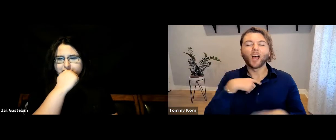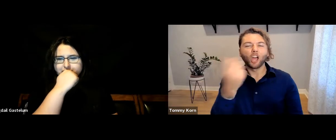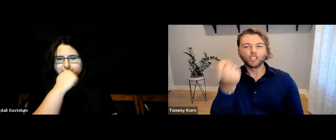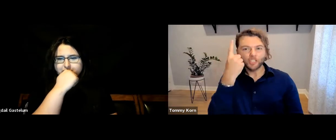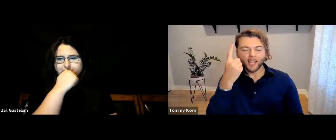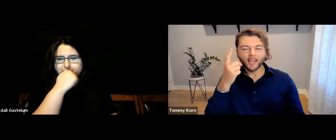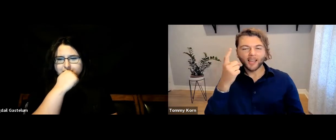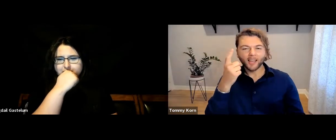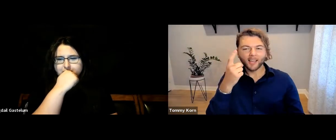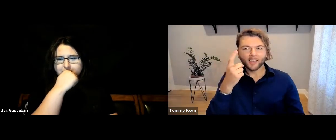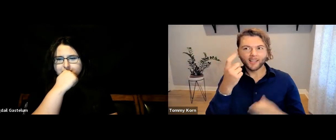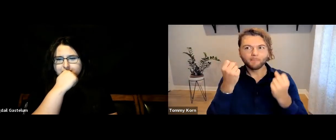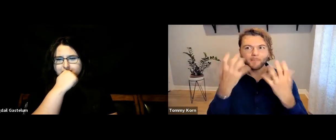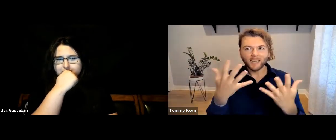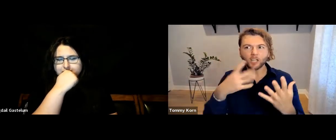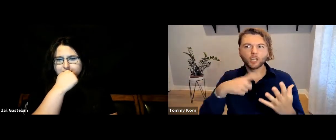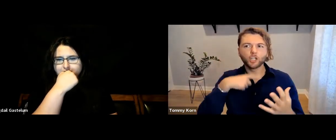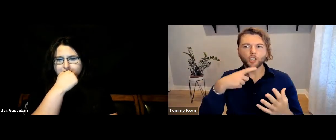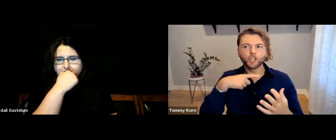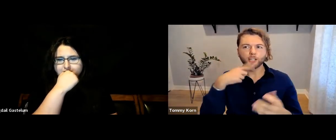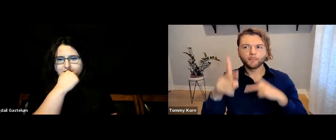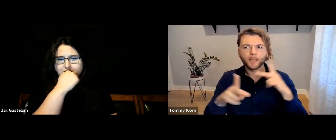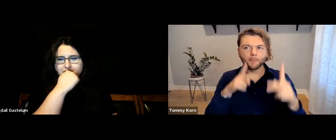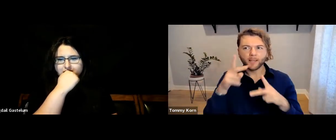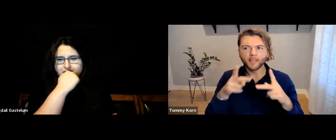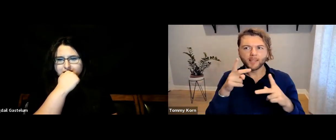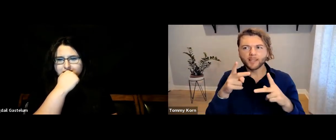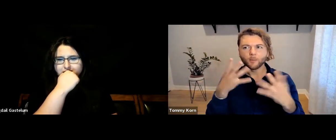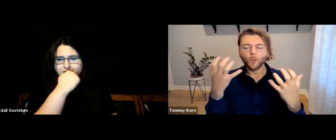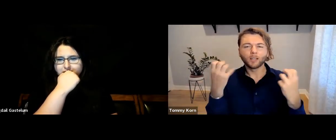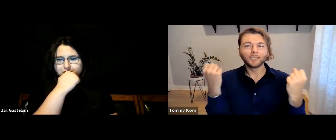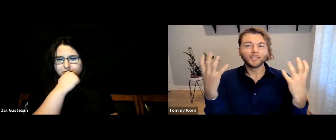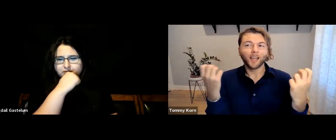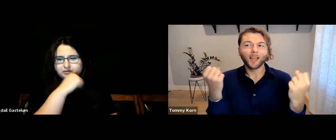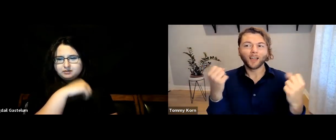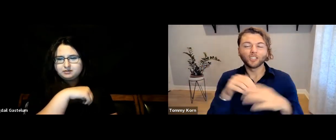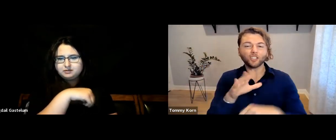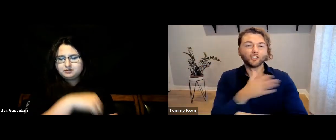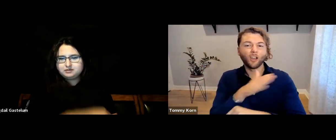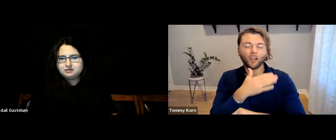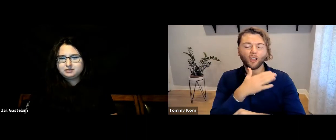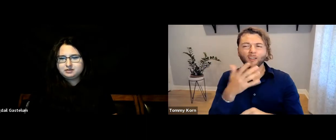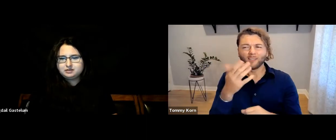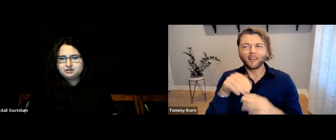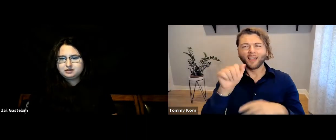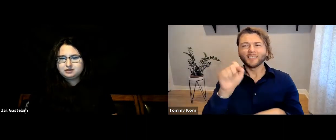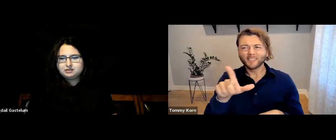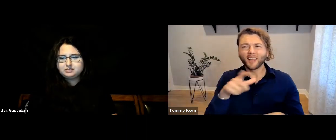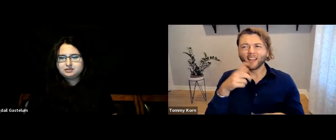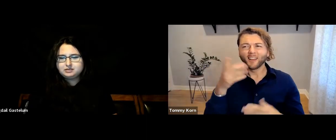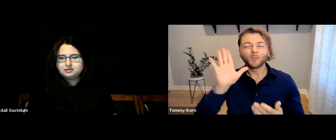I understand that many hearing people who want to sign songs in ASL